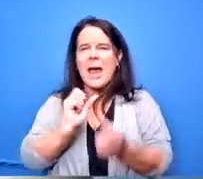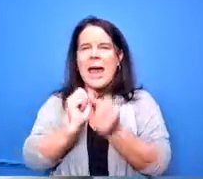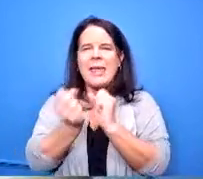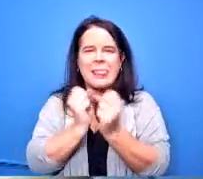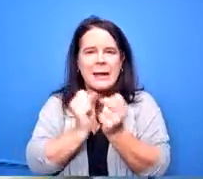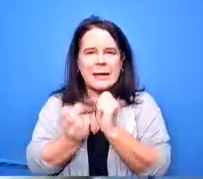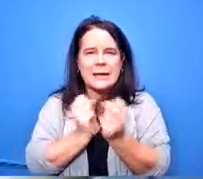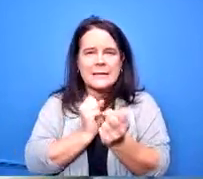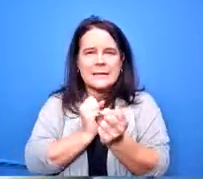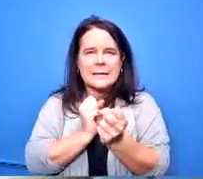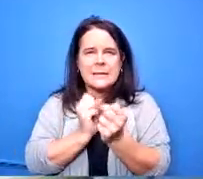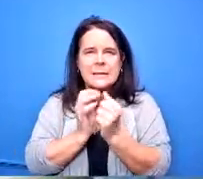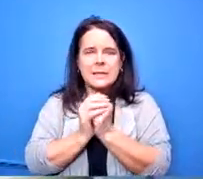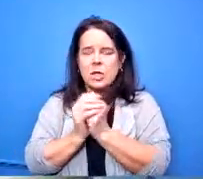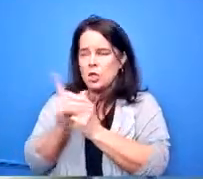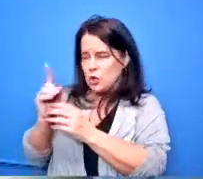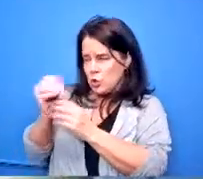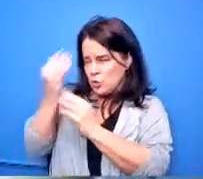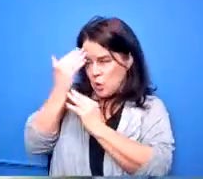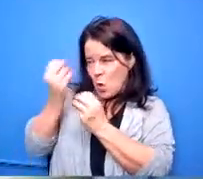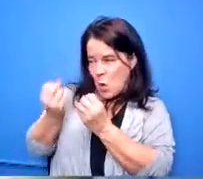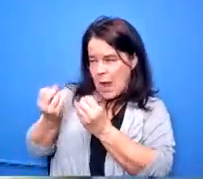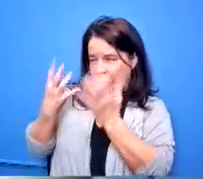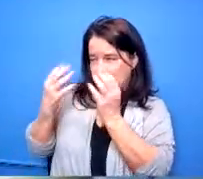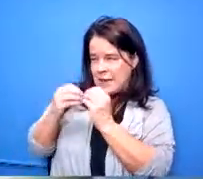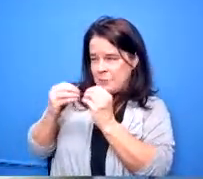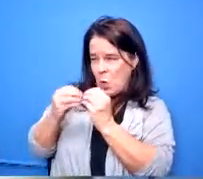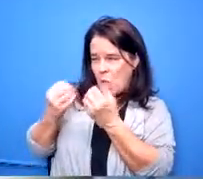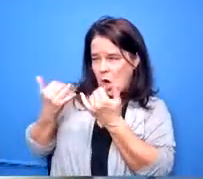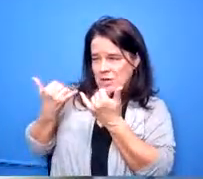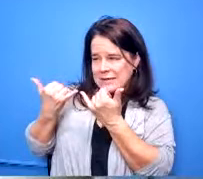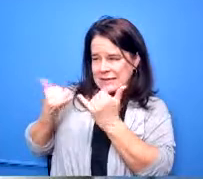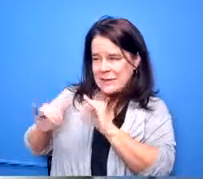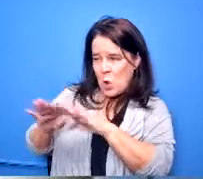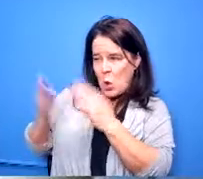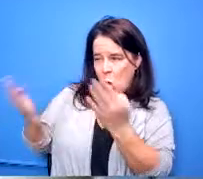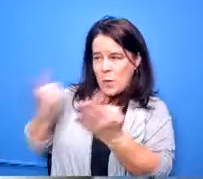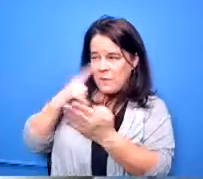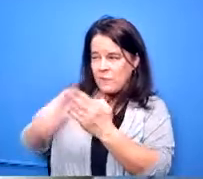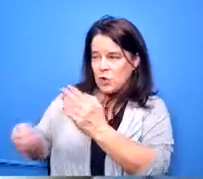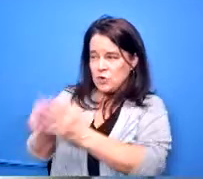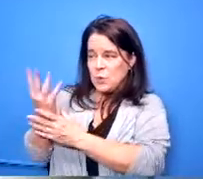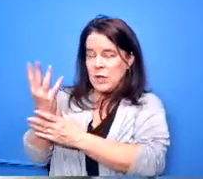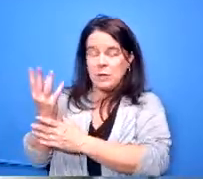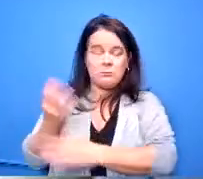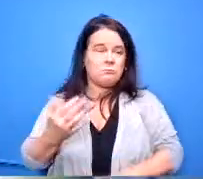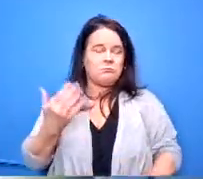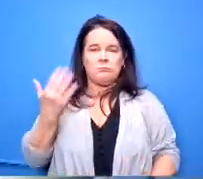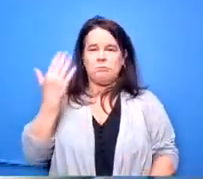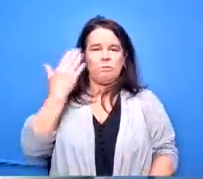positions are open for the spring sports i i don't i don't know the answer to that but